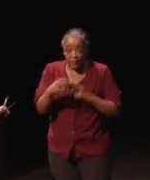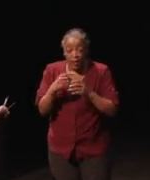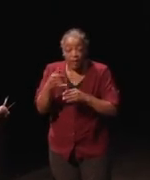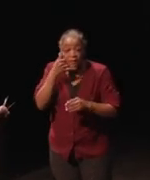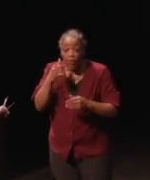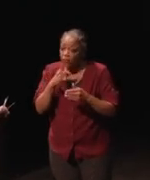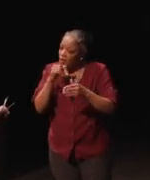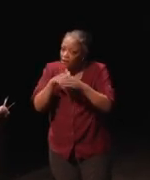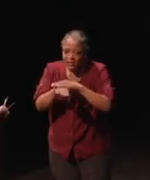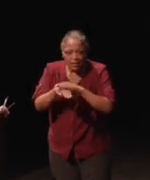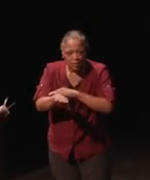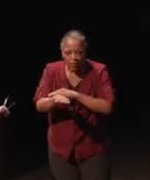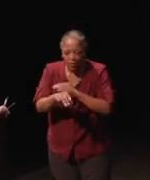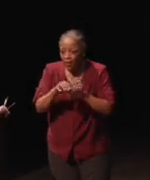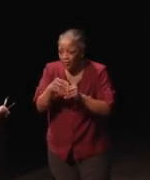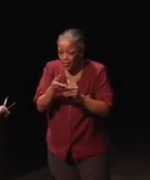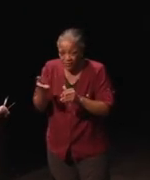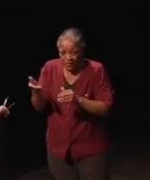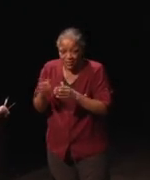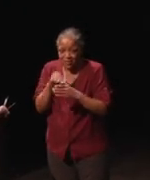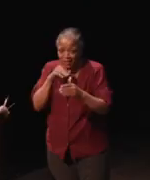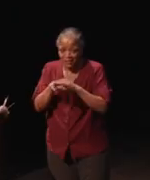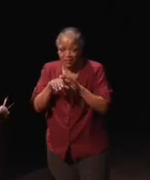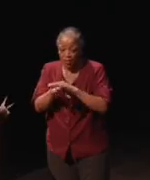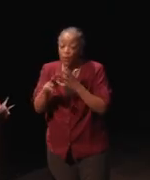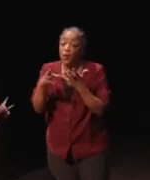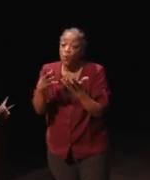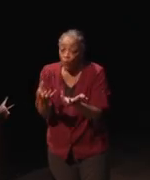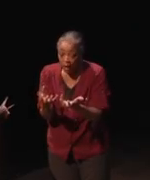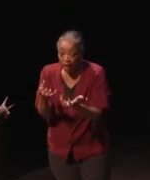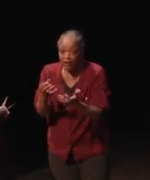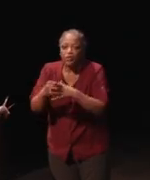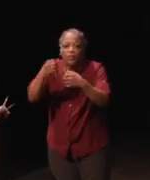or another device not being accessible, we wanted that device be made accessible.